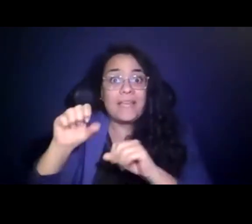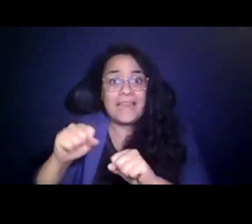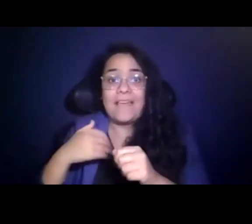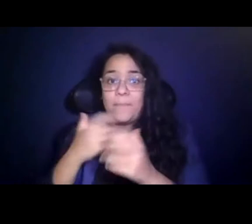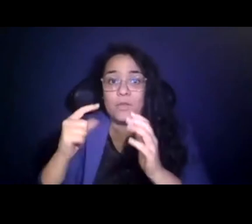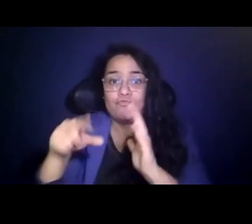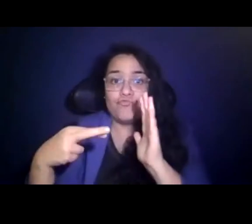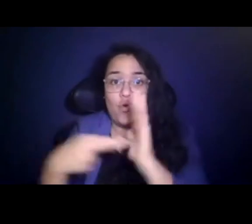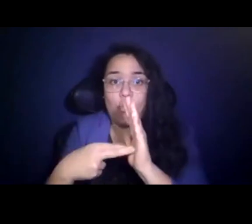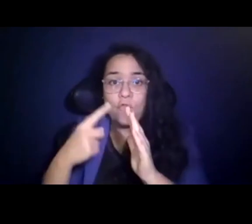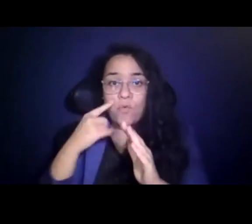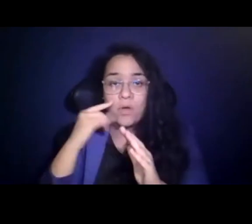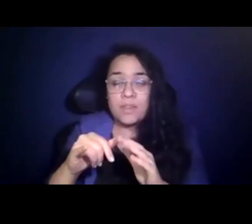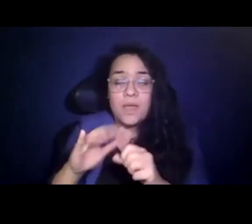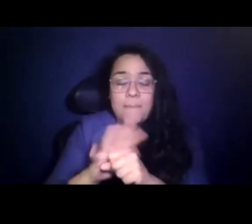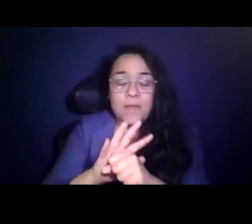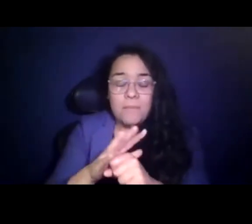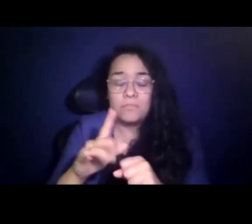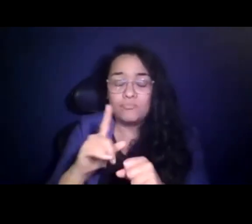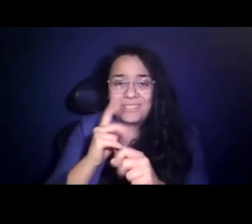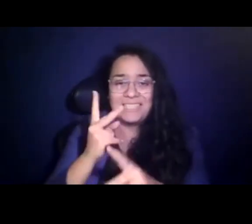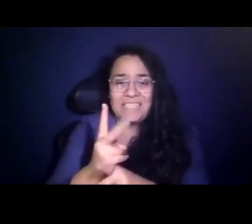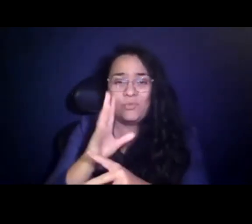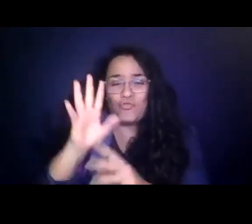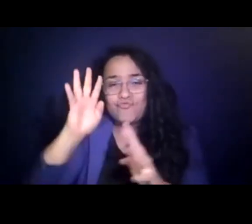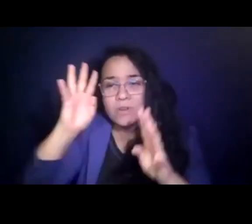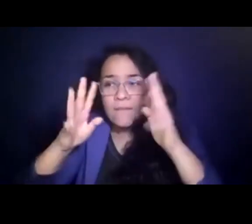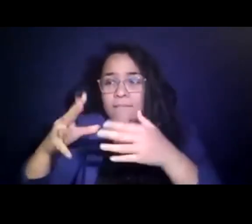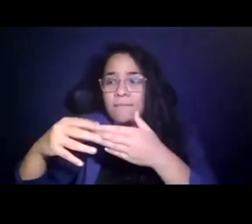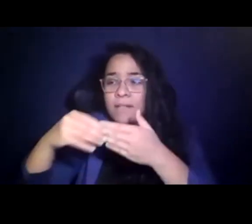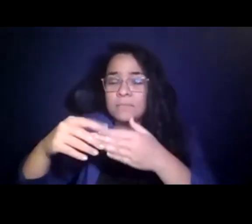15:23:23 So I think keeping that creativity, flexibility, thinking outside the box, I think